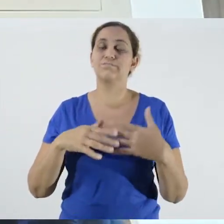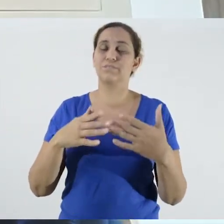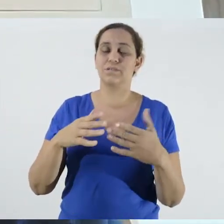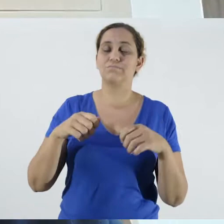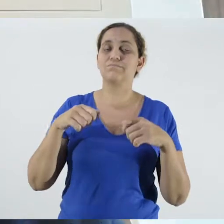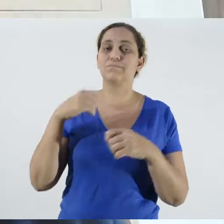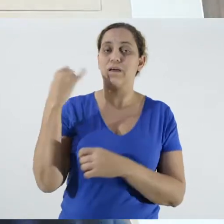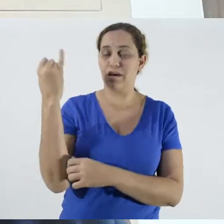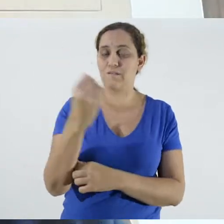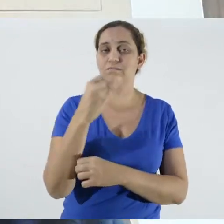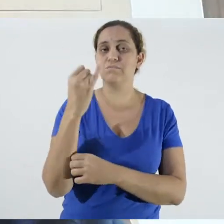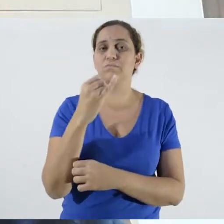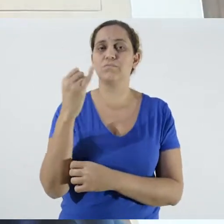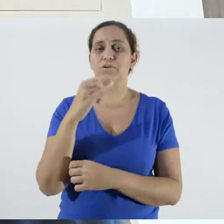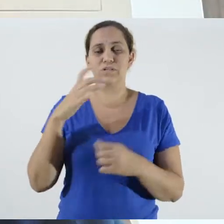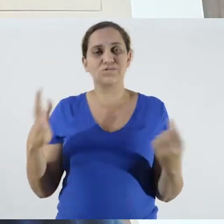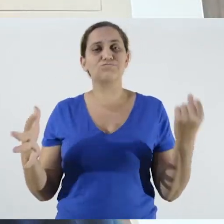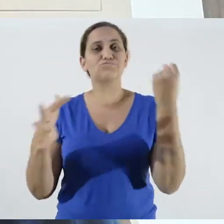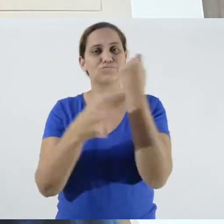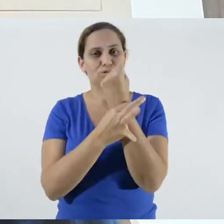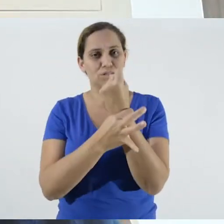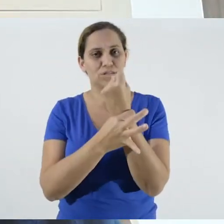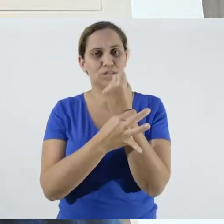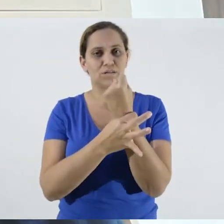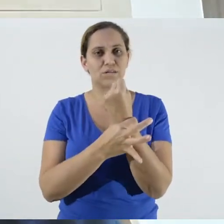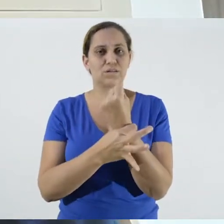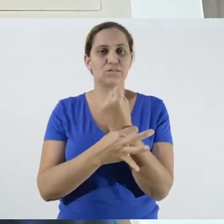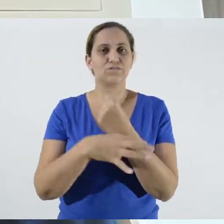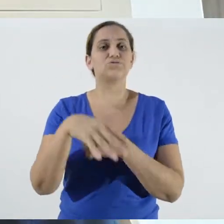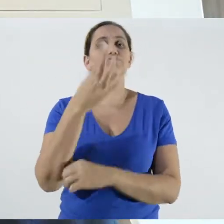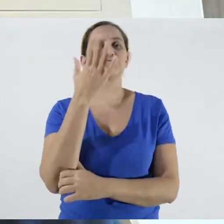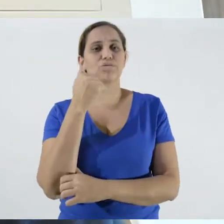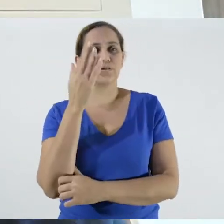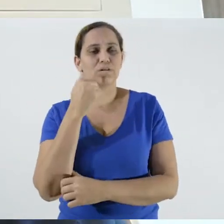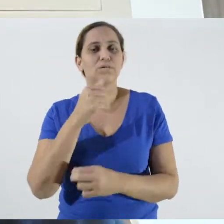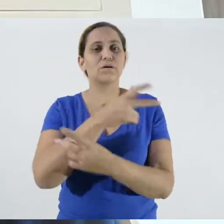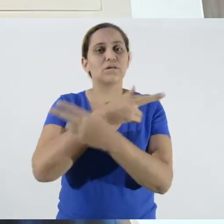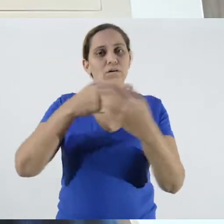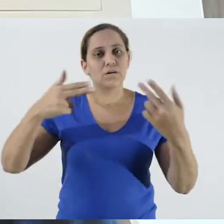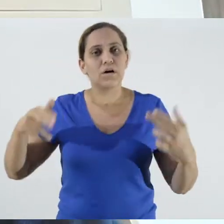safety of people who live in cities. Because if that producer